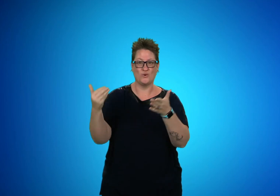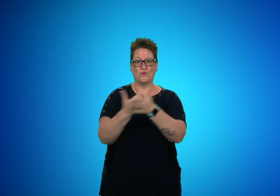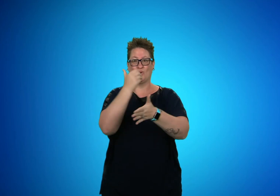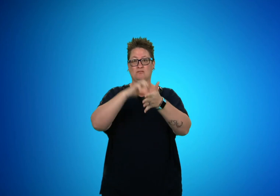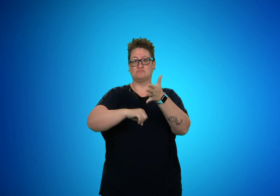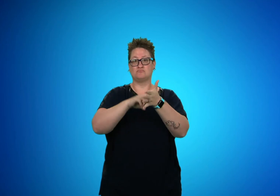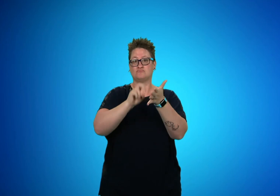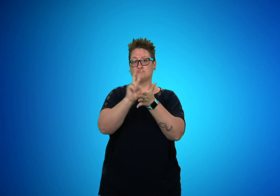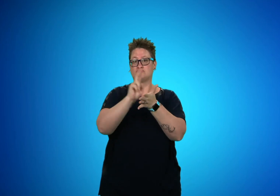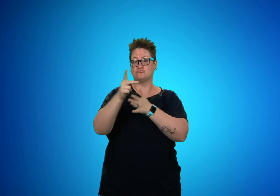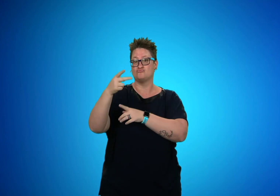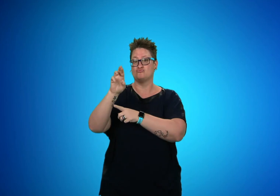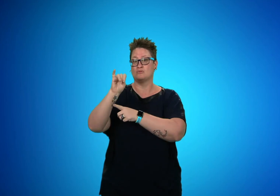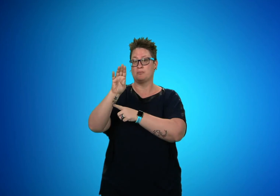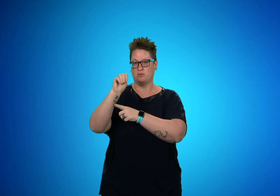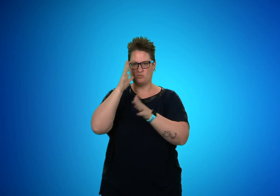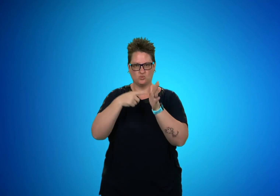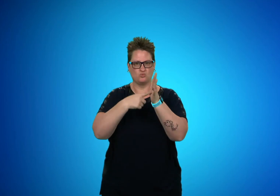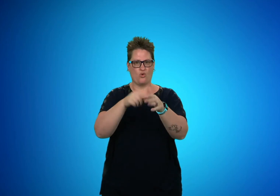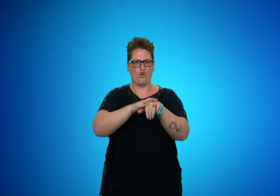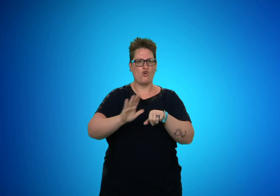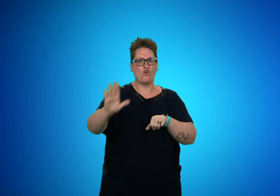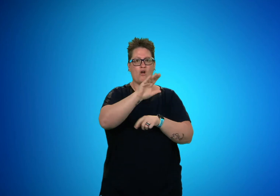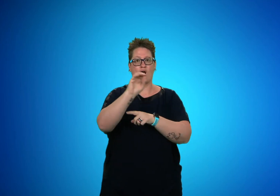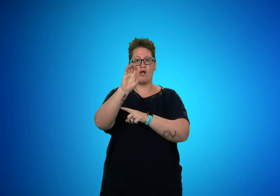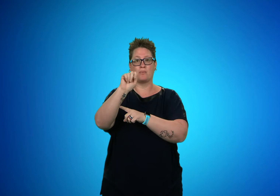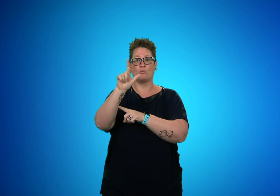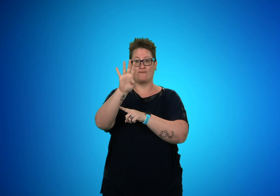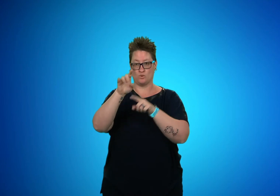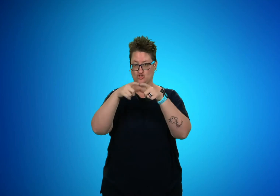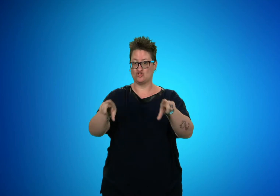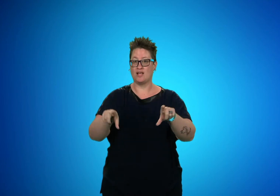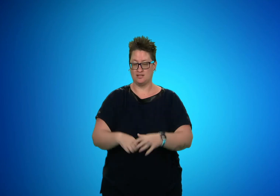then the new premium will show up on the October 24th paycheck.